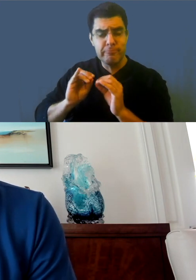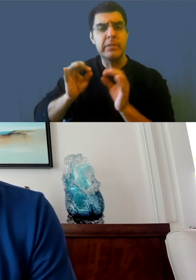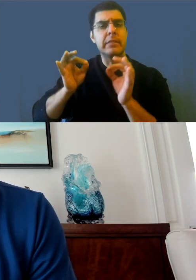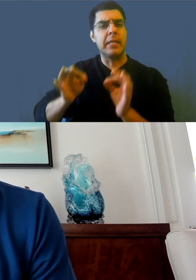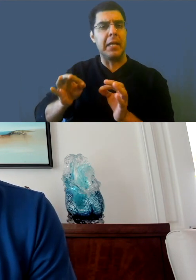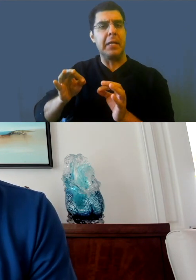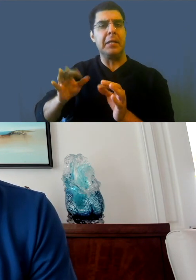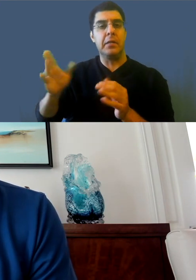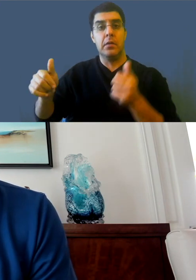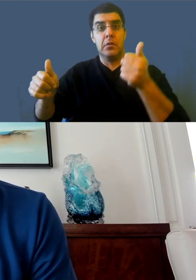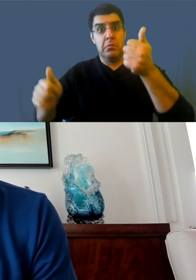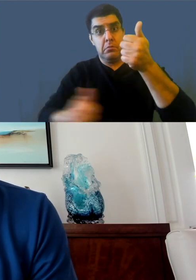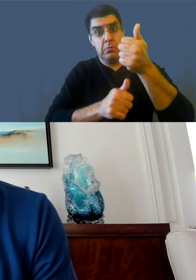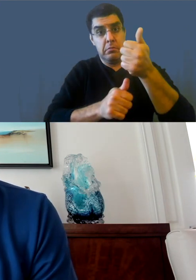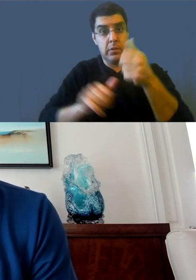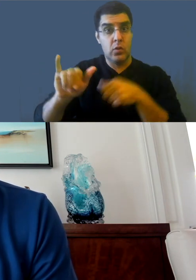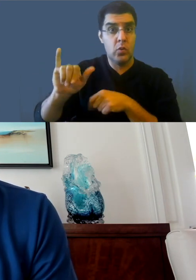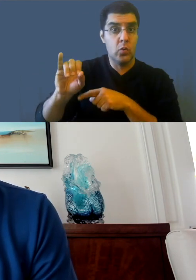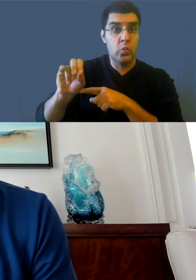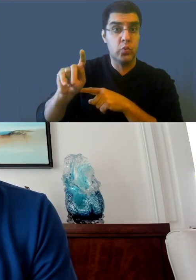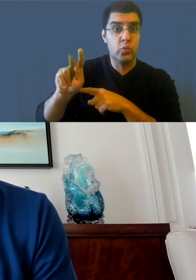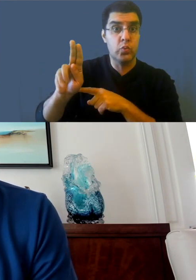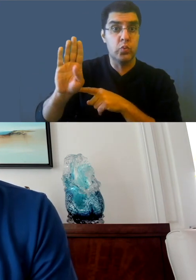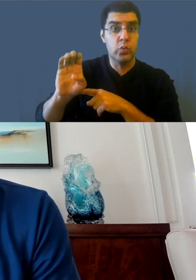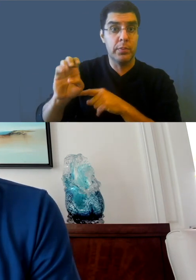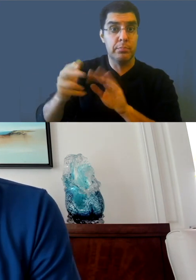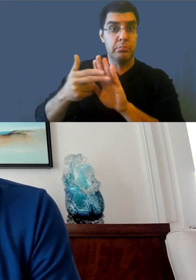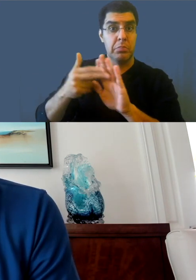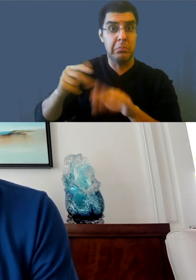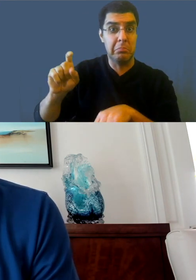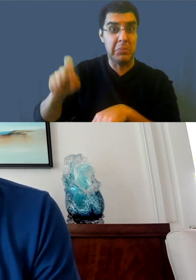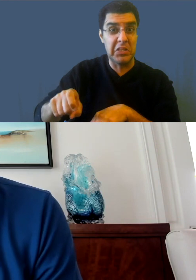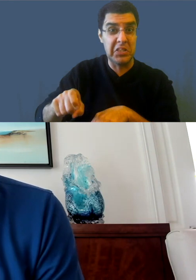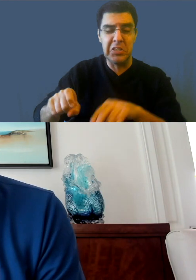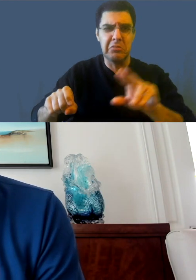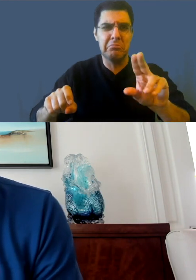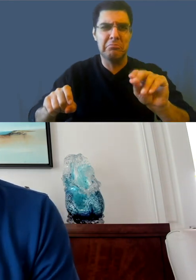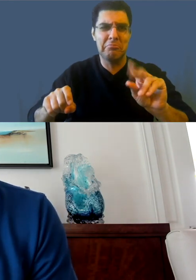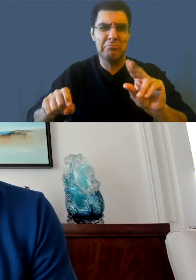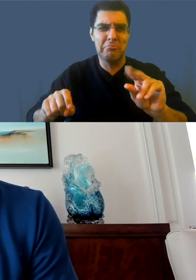that does provide a platform for community captions because it doesn't have to happen on YouTube per se.